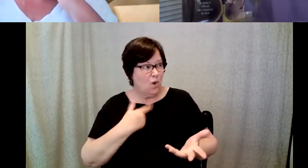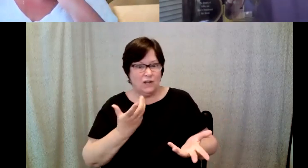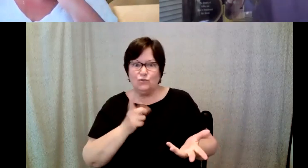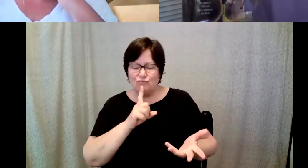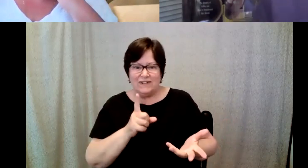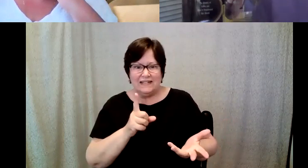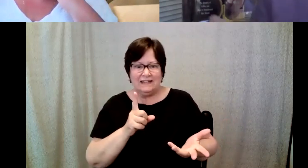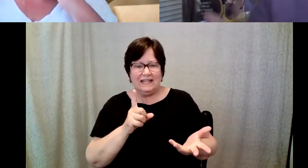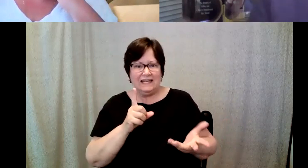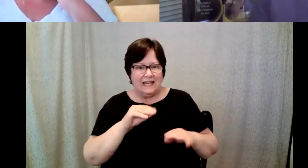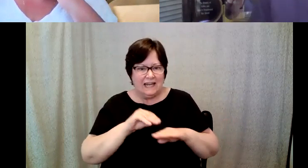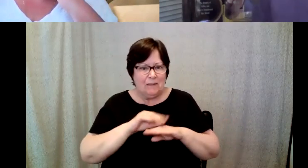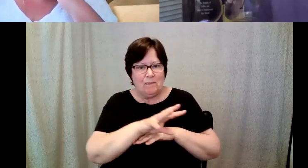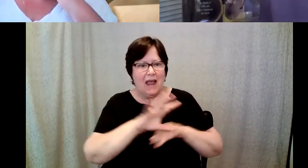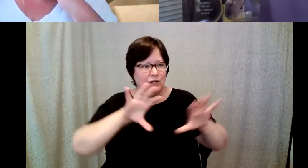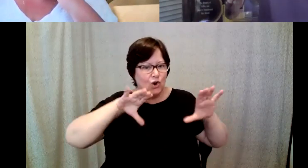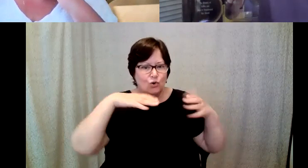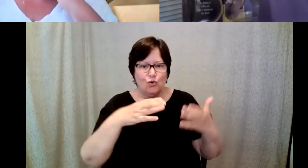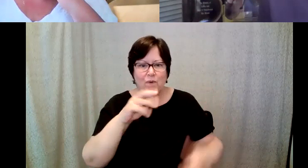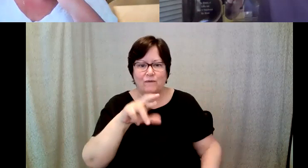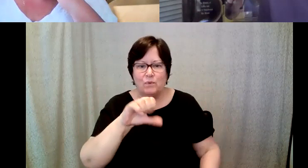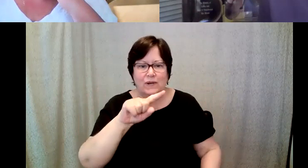think about who's got the largest Qadri of baristas in the world.